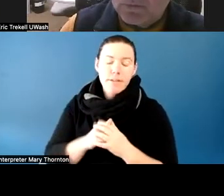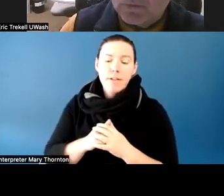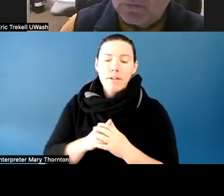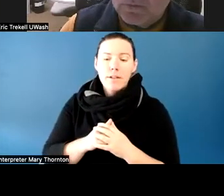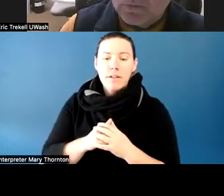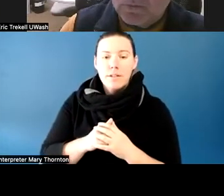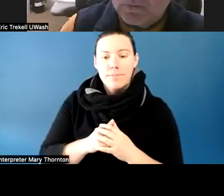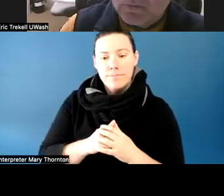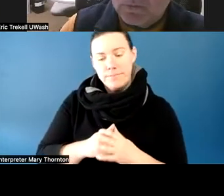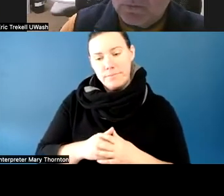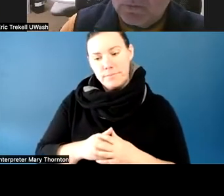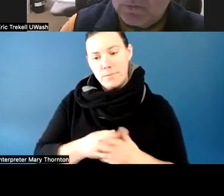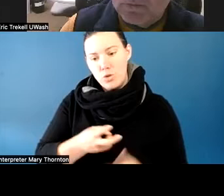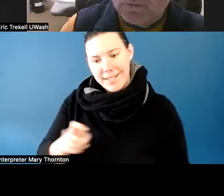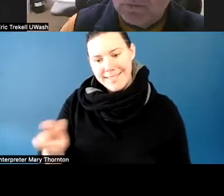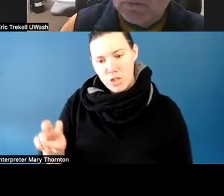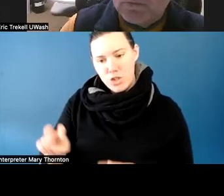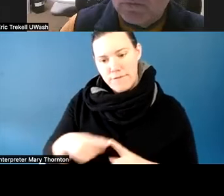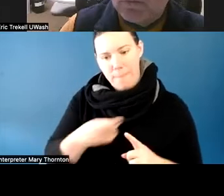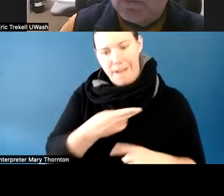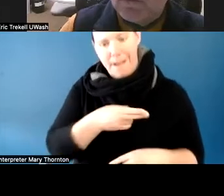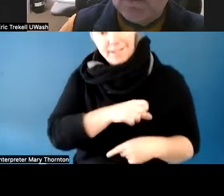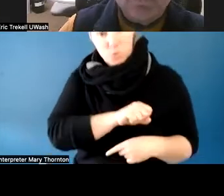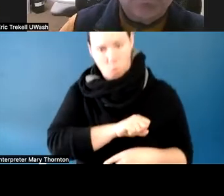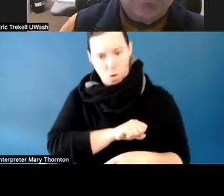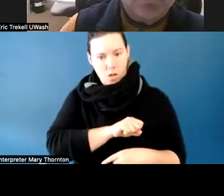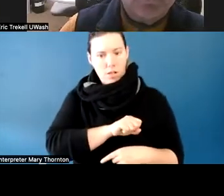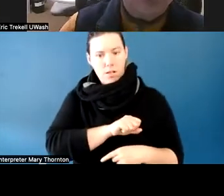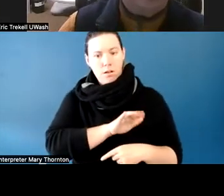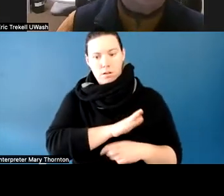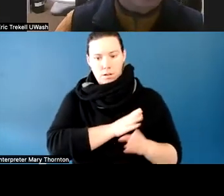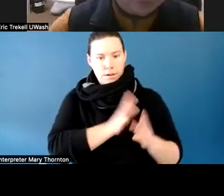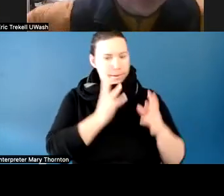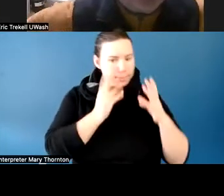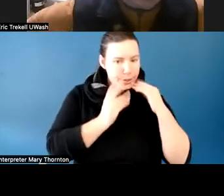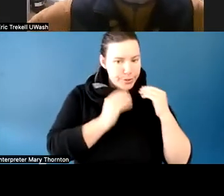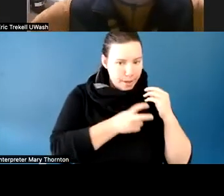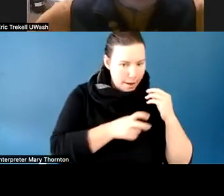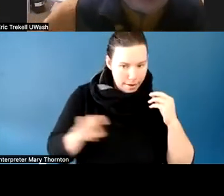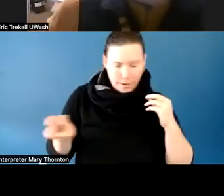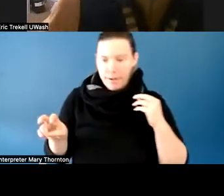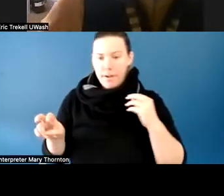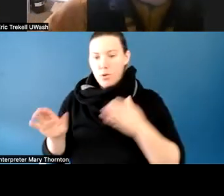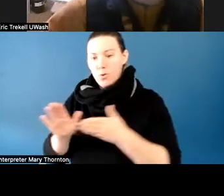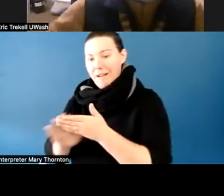the transition from high school to college is a very difficult and challenging one.